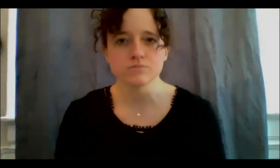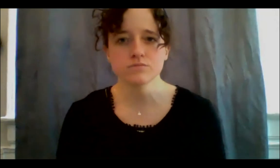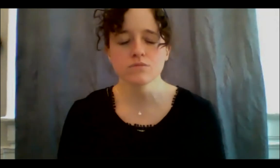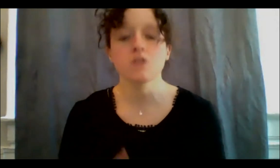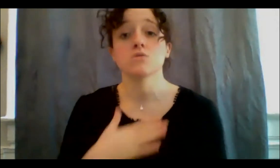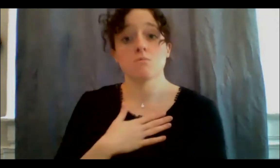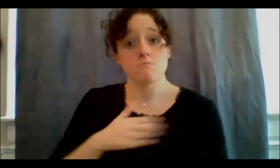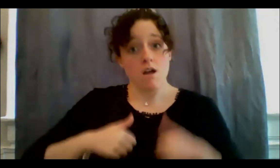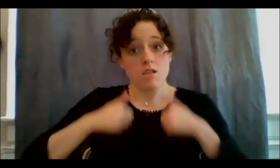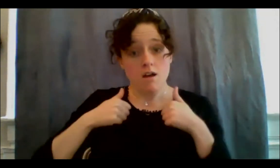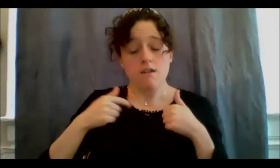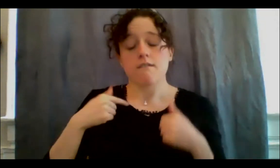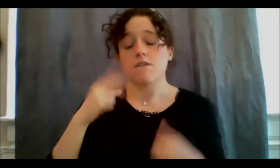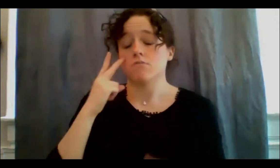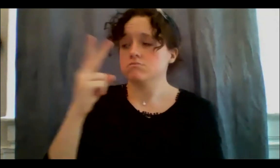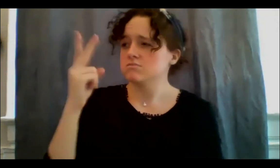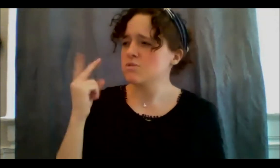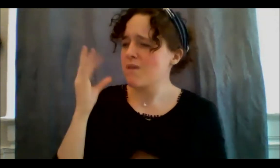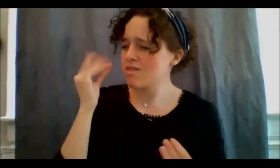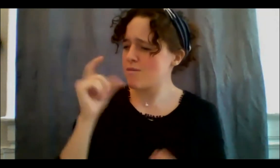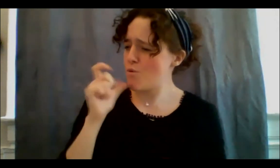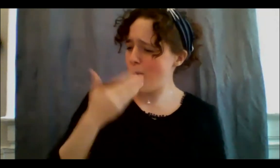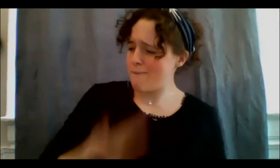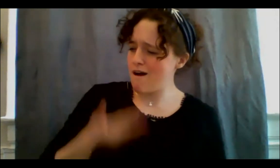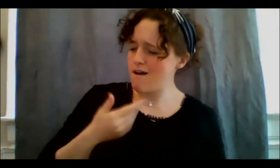And it was in that act of meeting Mark Thompson and hearing that he told me